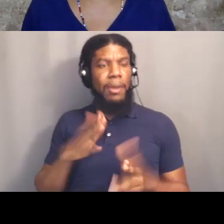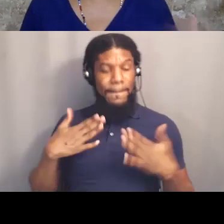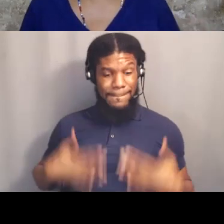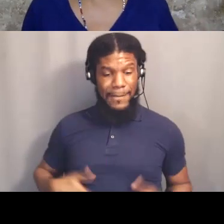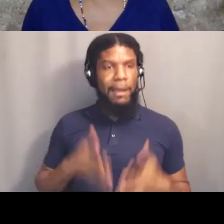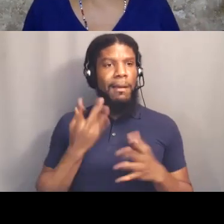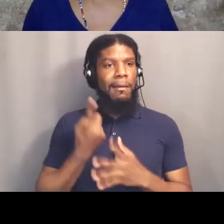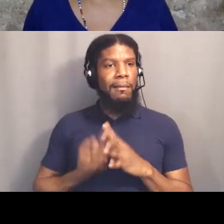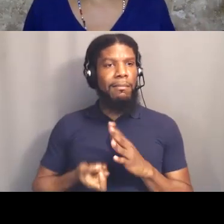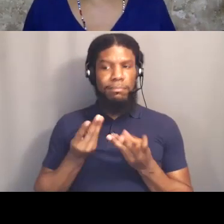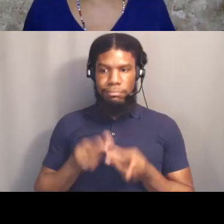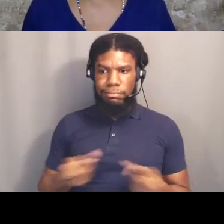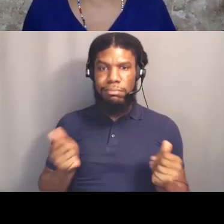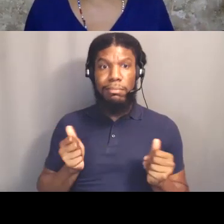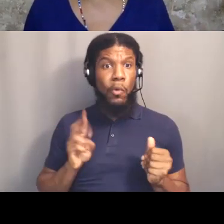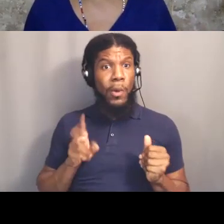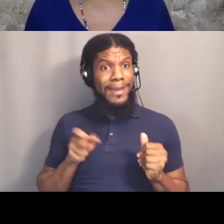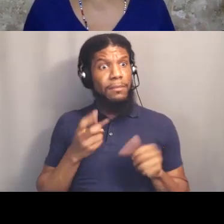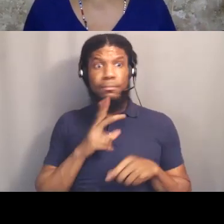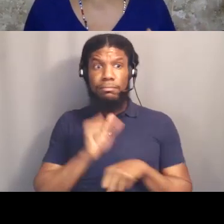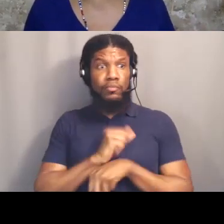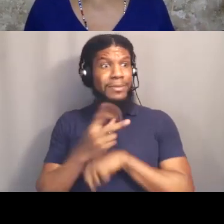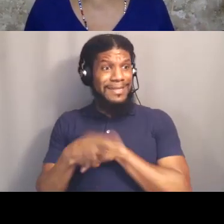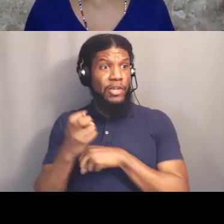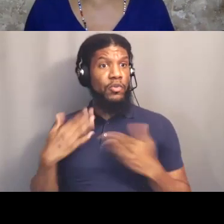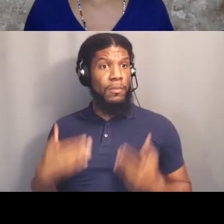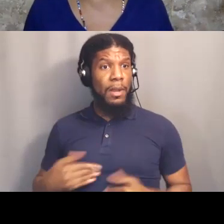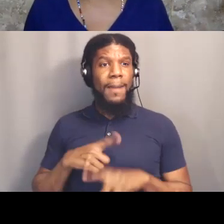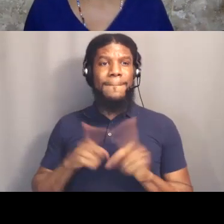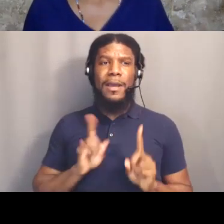they can steal people's bodies but they cannot steal their spirits